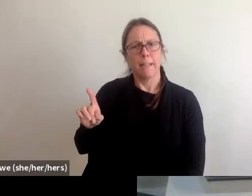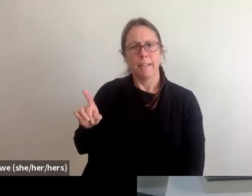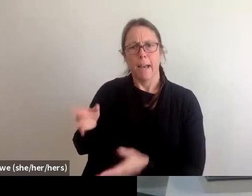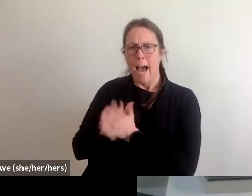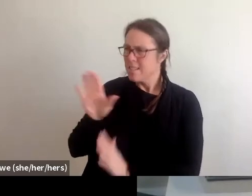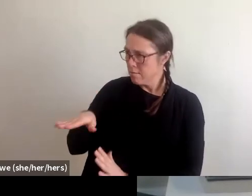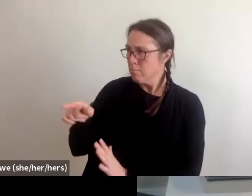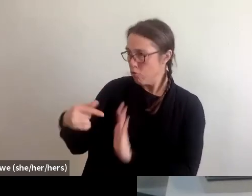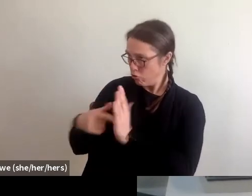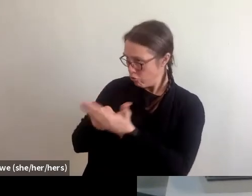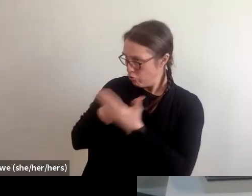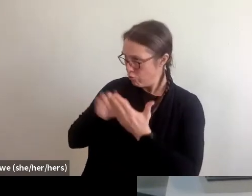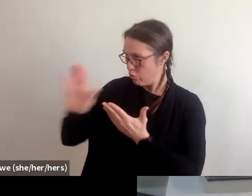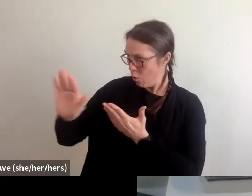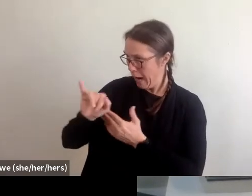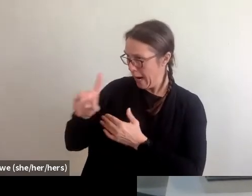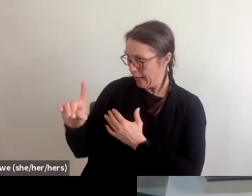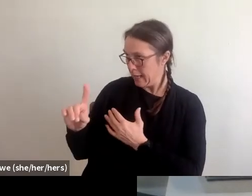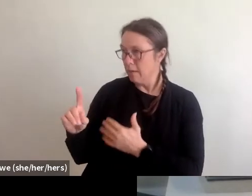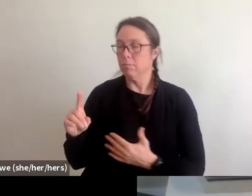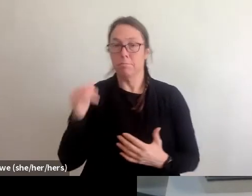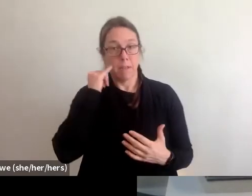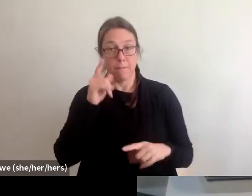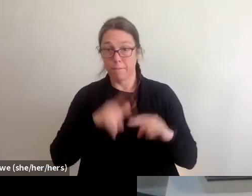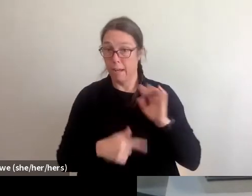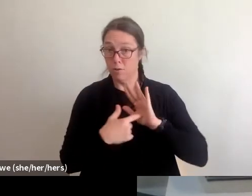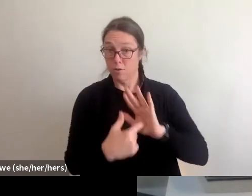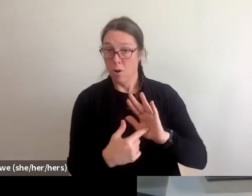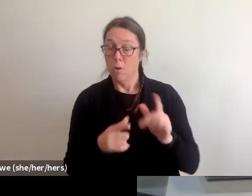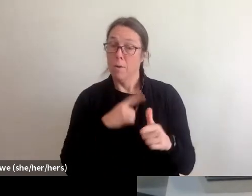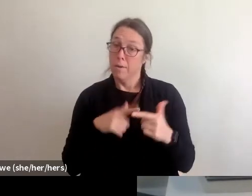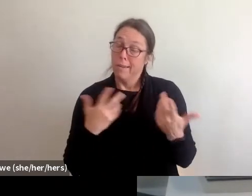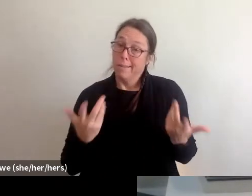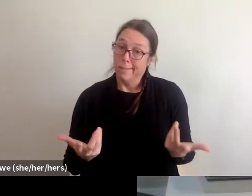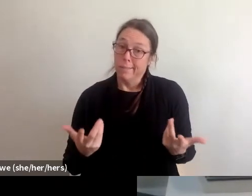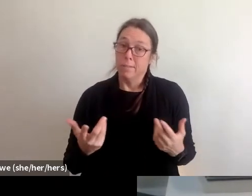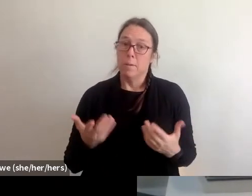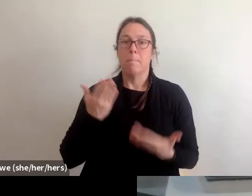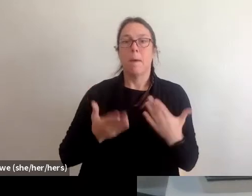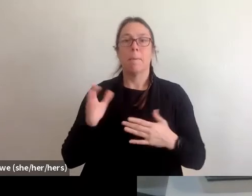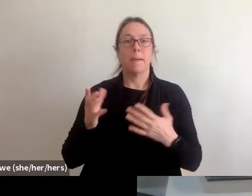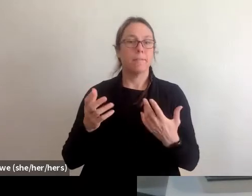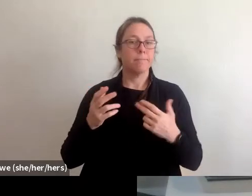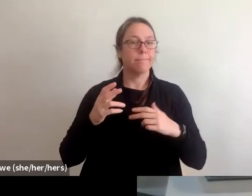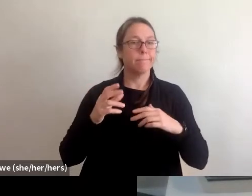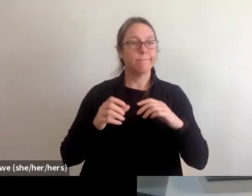And especially, so with any sort of contractor that might come to your house and say, Oh I'll take care of that for a certain amount of money.